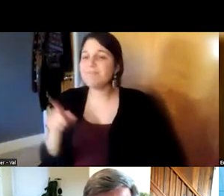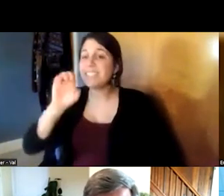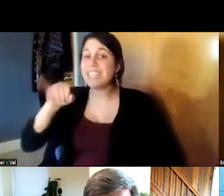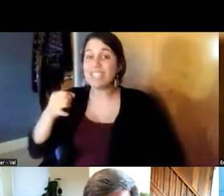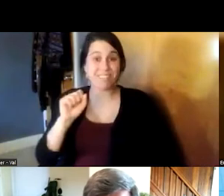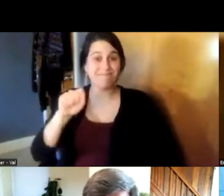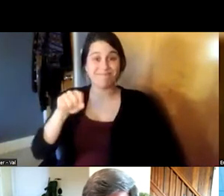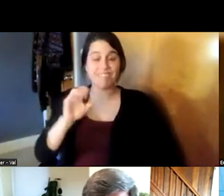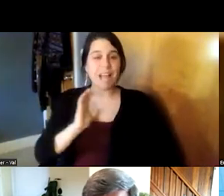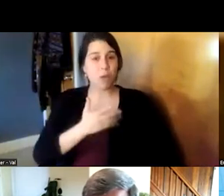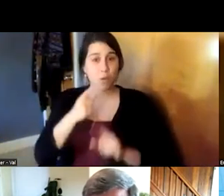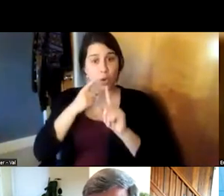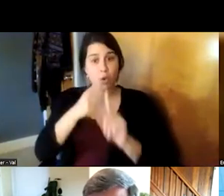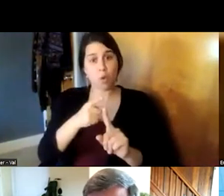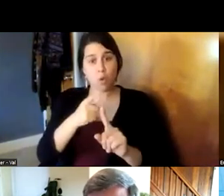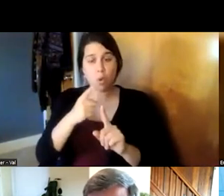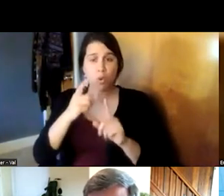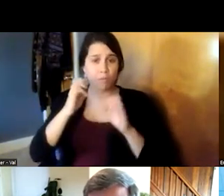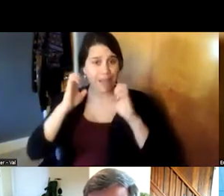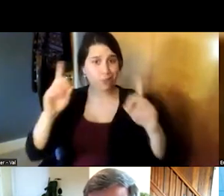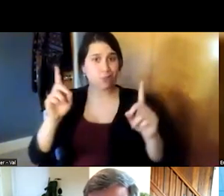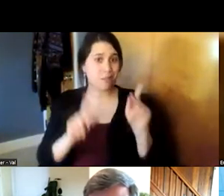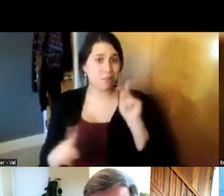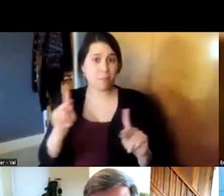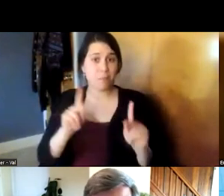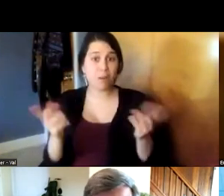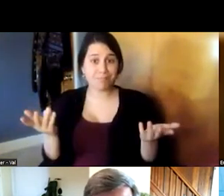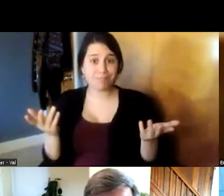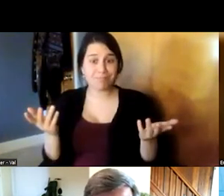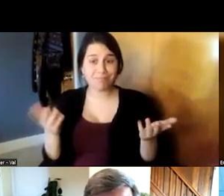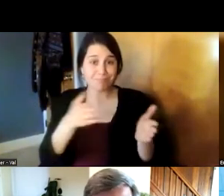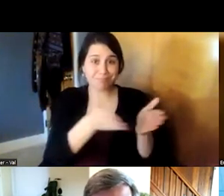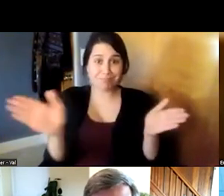our goal is really to educate people uh in general about how to care for older adults and i think